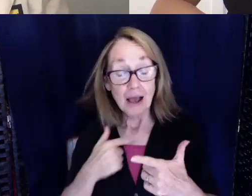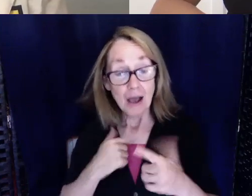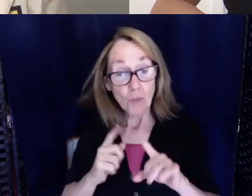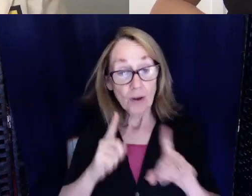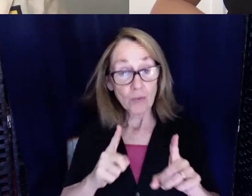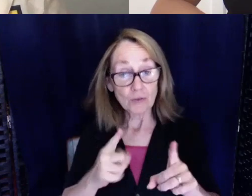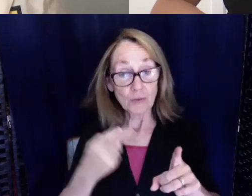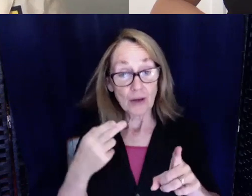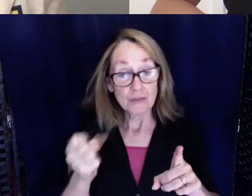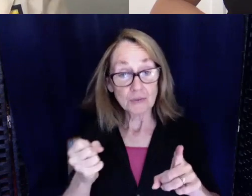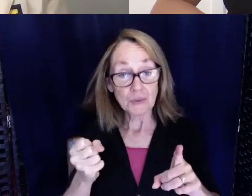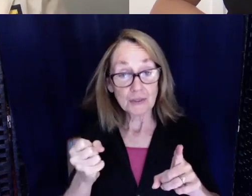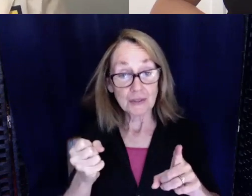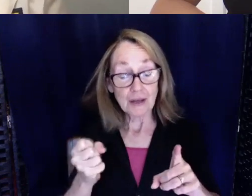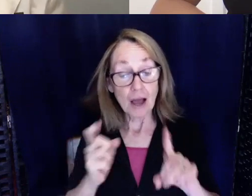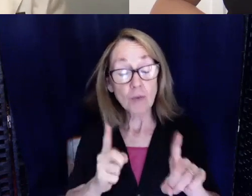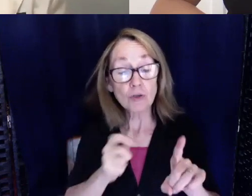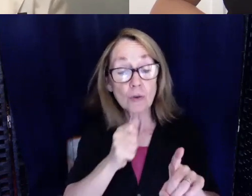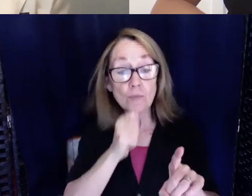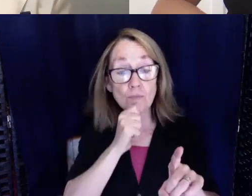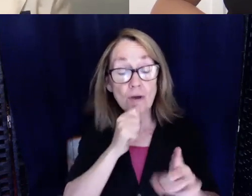and I went to the private catholic school